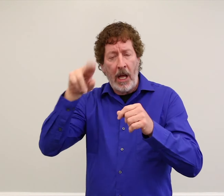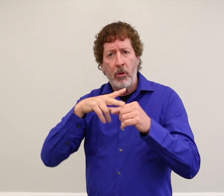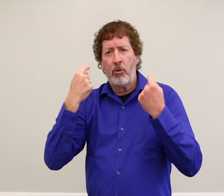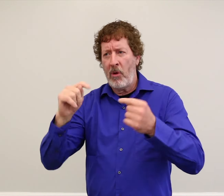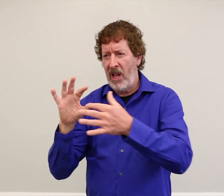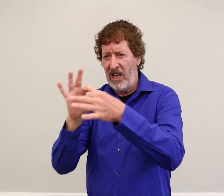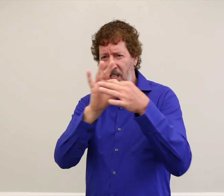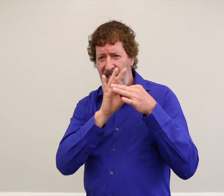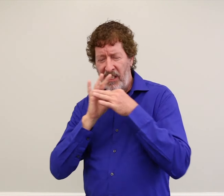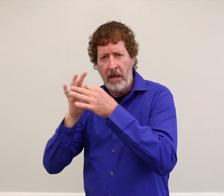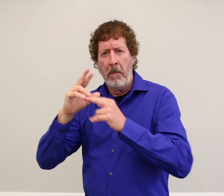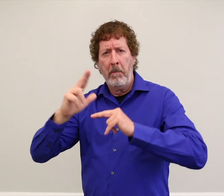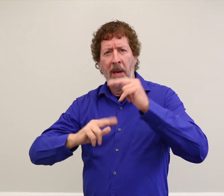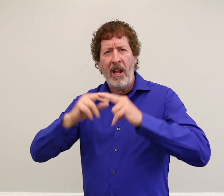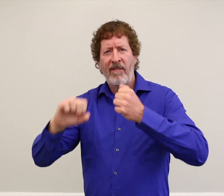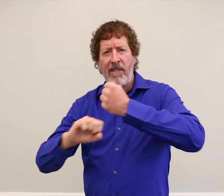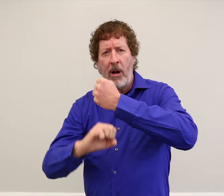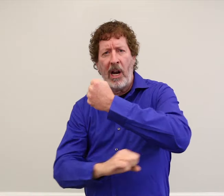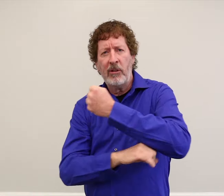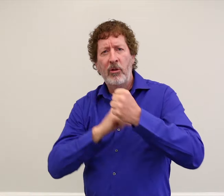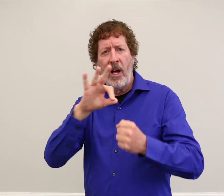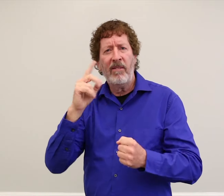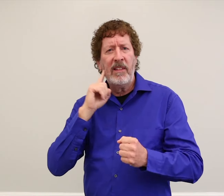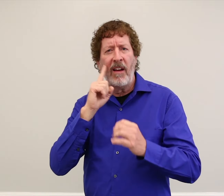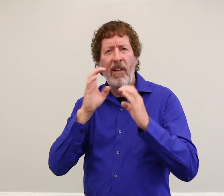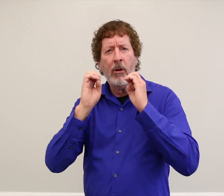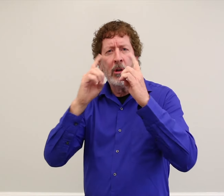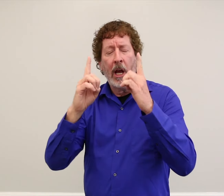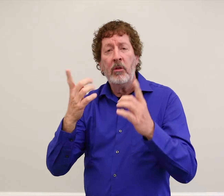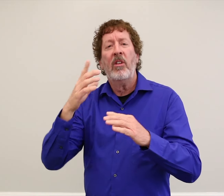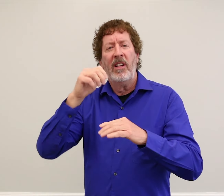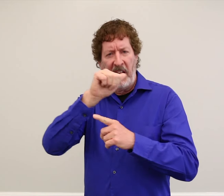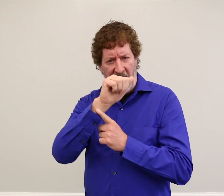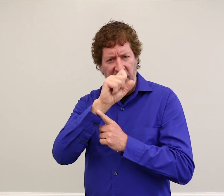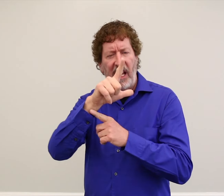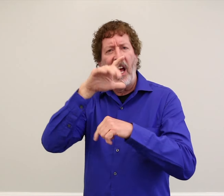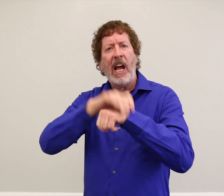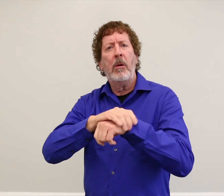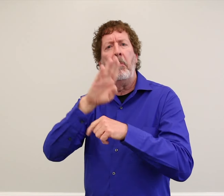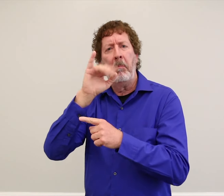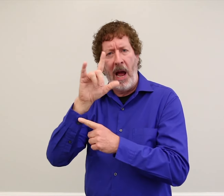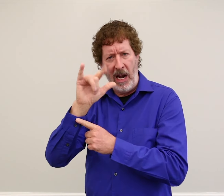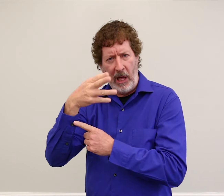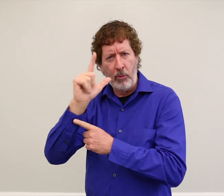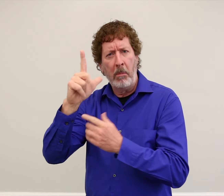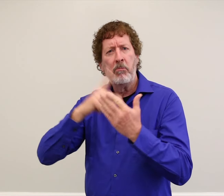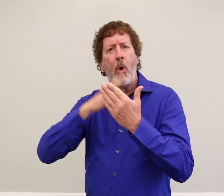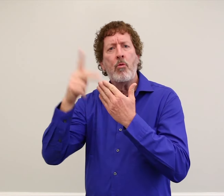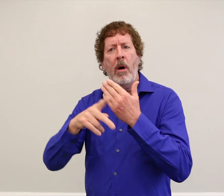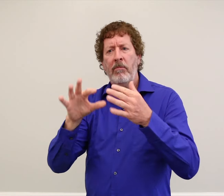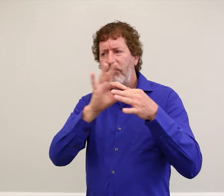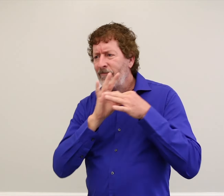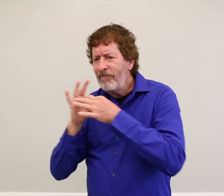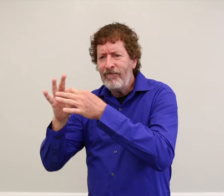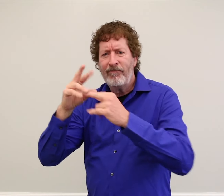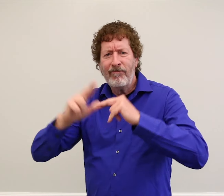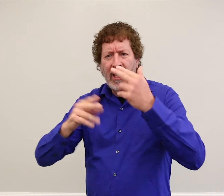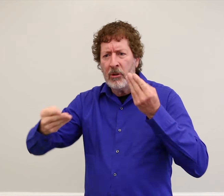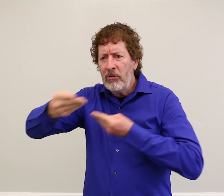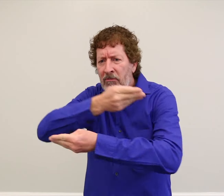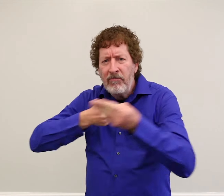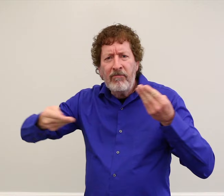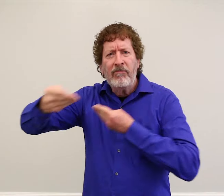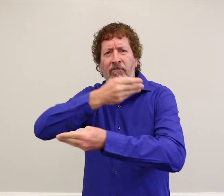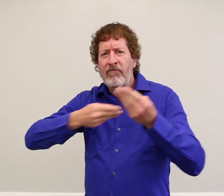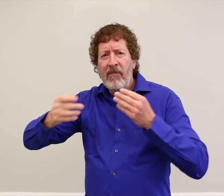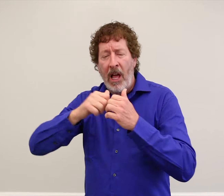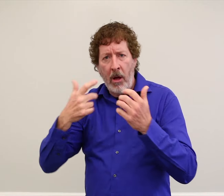About 15 universities are invited with the goal of building a foundation for ASL-English Bilingual programs.